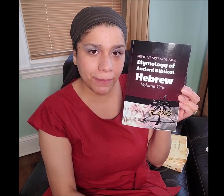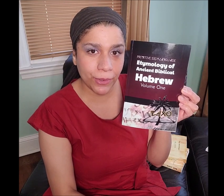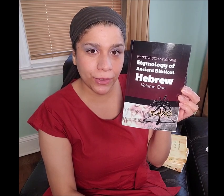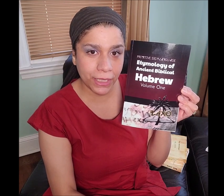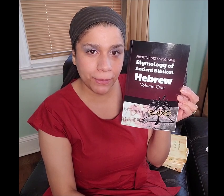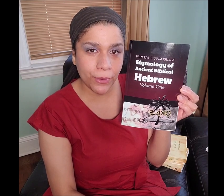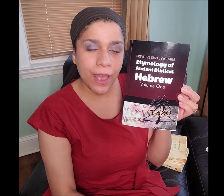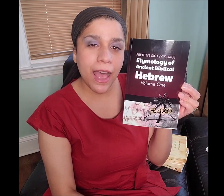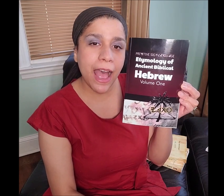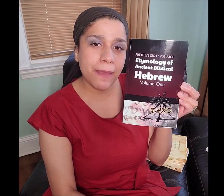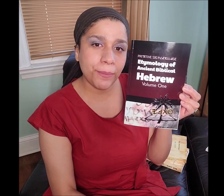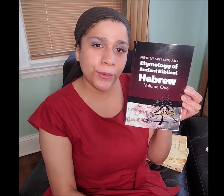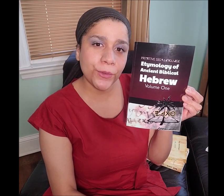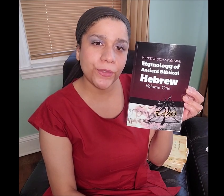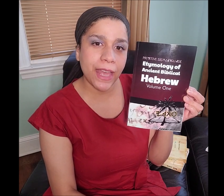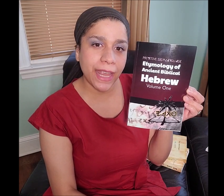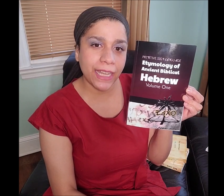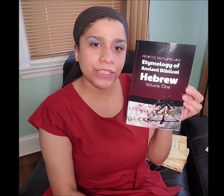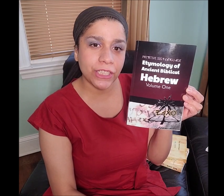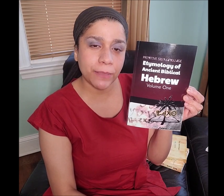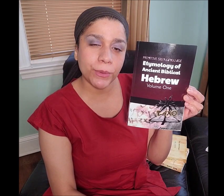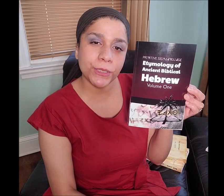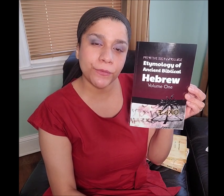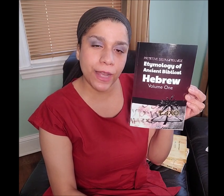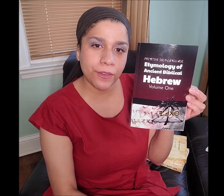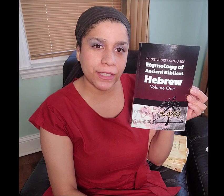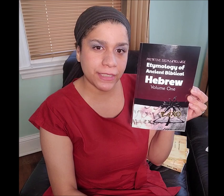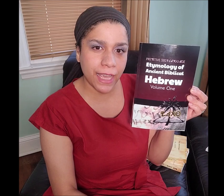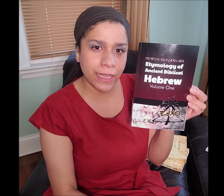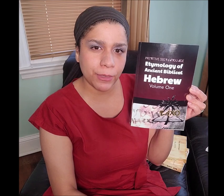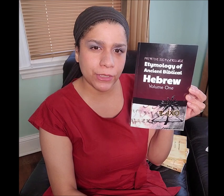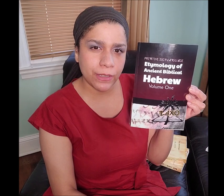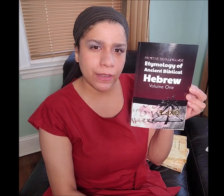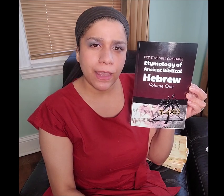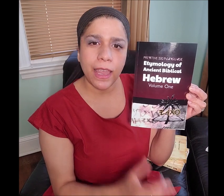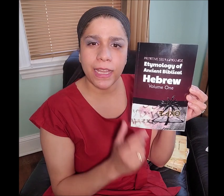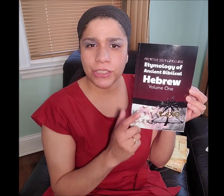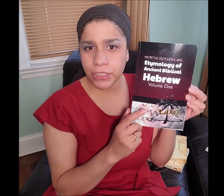Biblical Hebrew, I prove that Ancient Hebrew was founded in sign language.